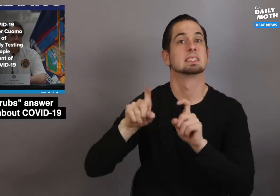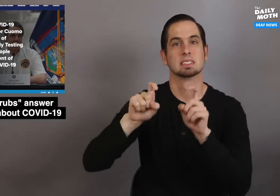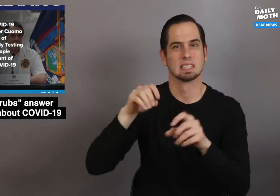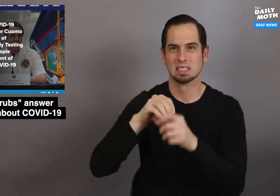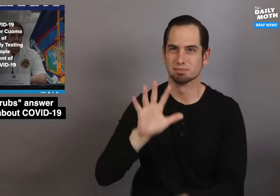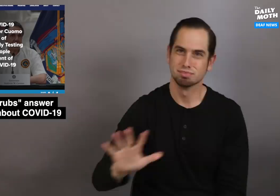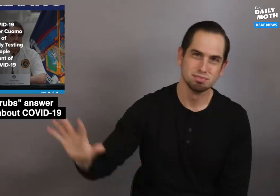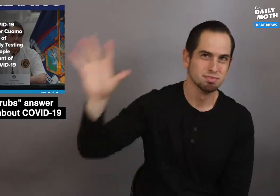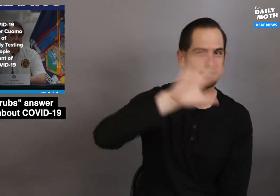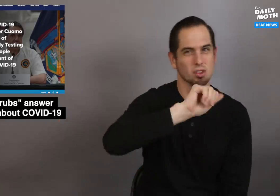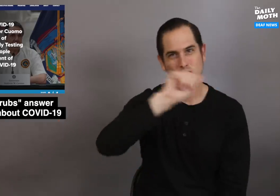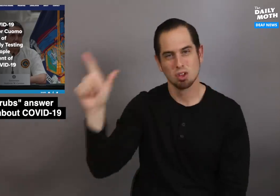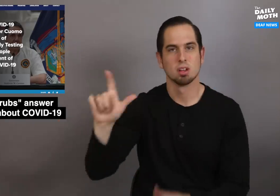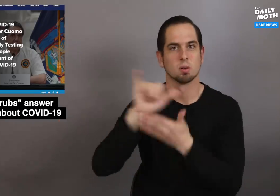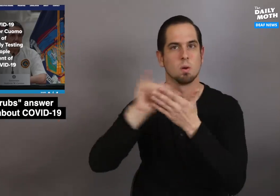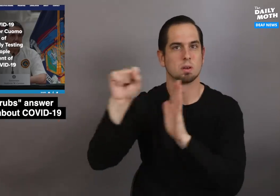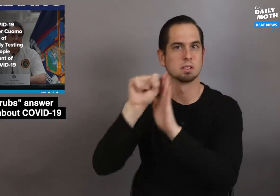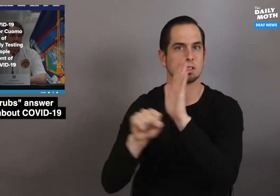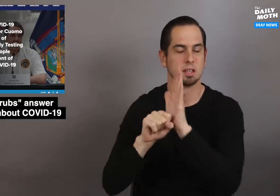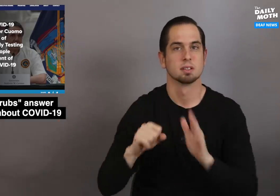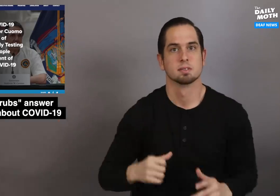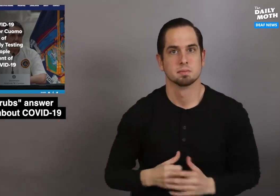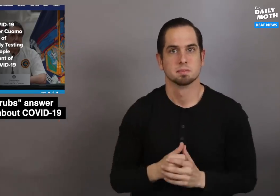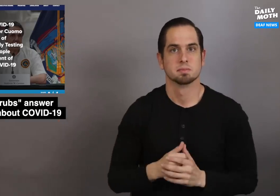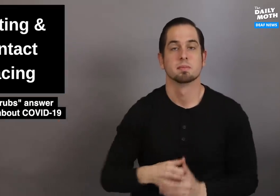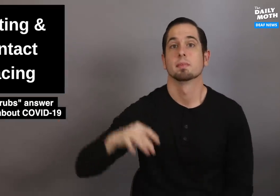The tests were conducted in all areas of New York state.